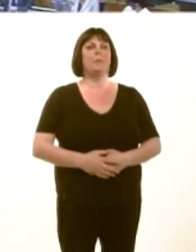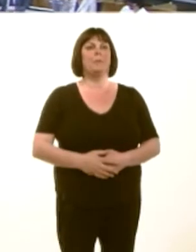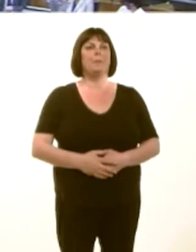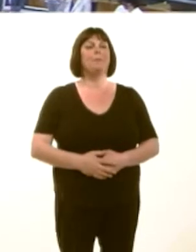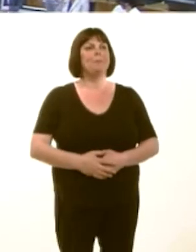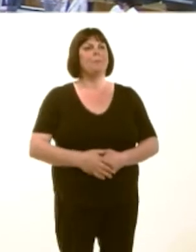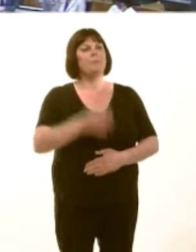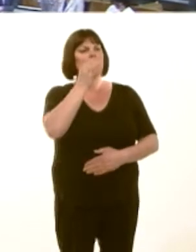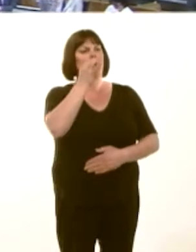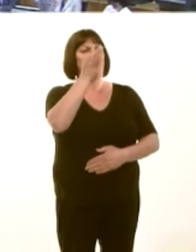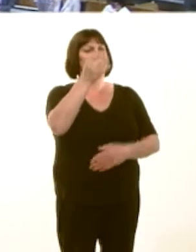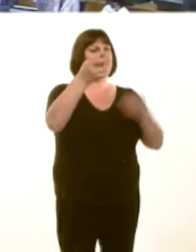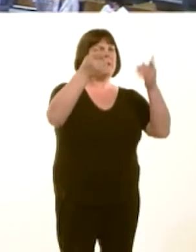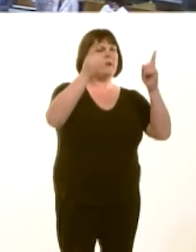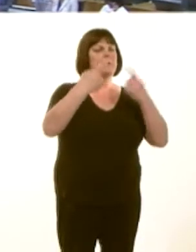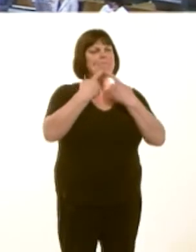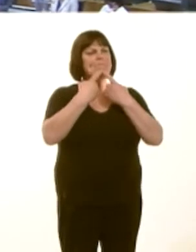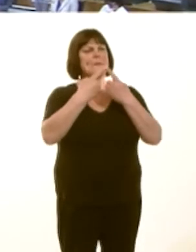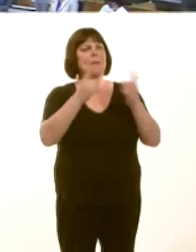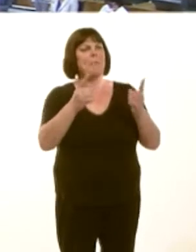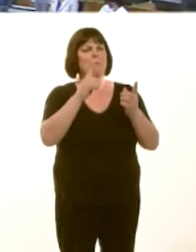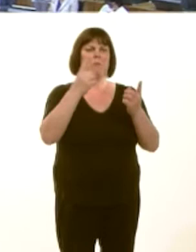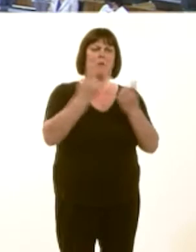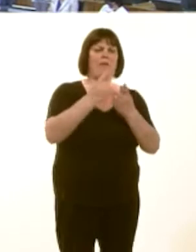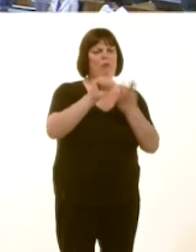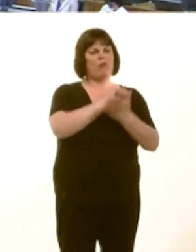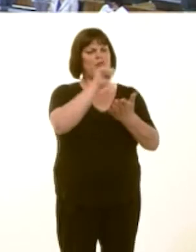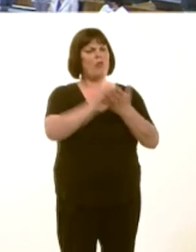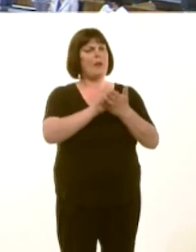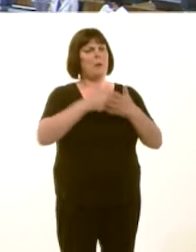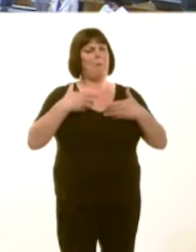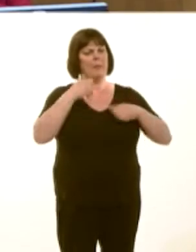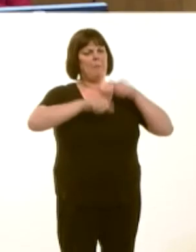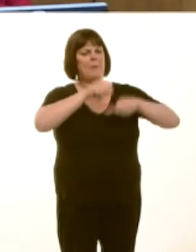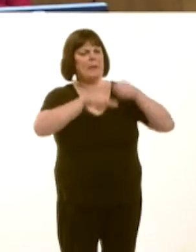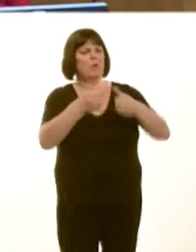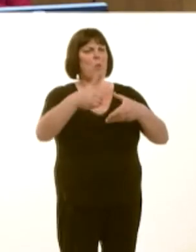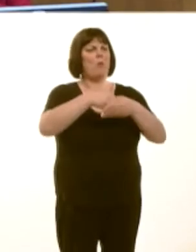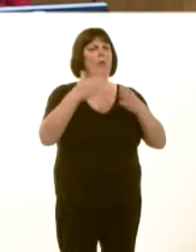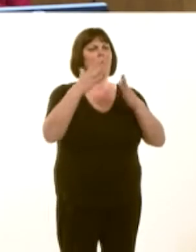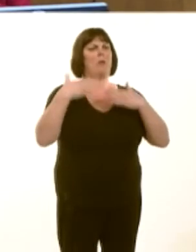A wnaiff y Prif Weinidog ddatganiad am y drefn gwynion Gweithio i Wella a ddefnyddir mewn byrddau iechyd yng Nghymru? OAQ(4)2228(FM) Carwyn Jones: Putting Things Right was introduced